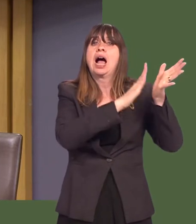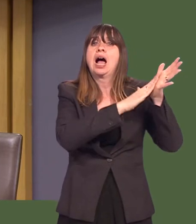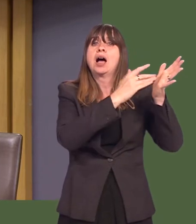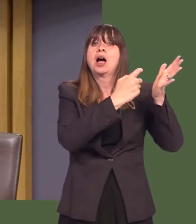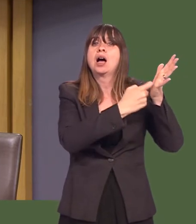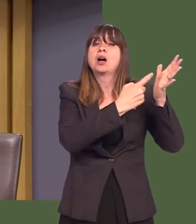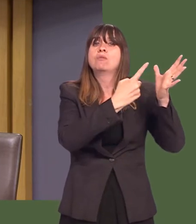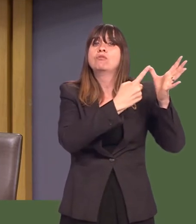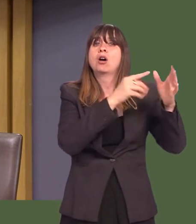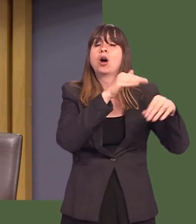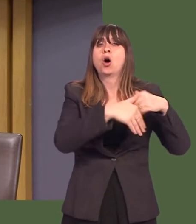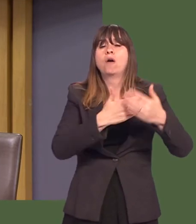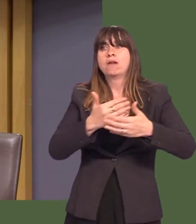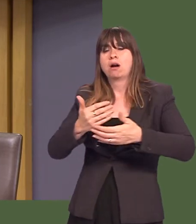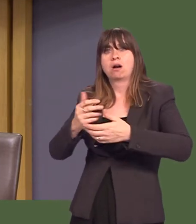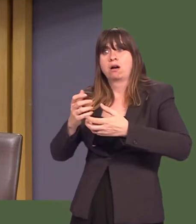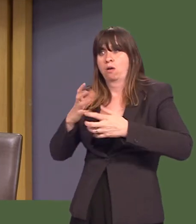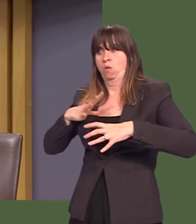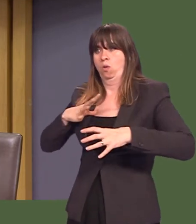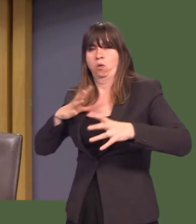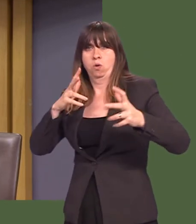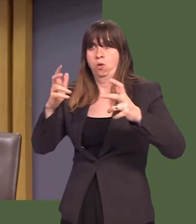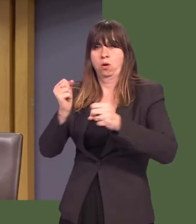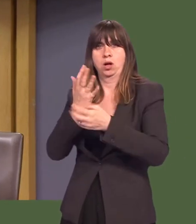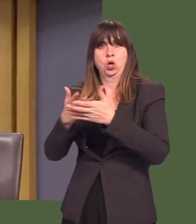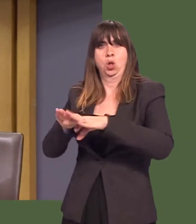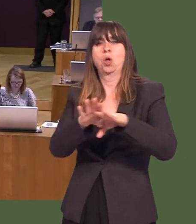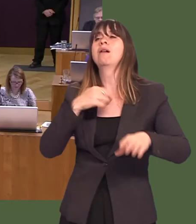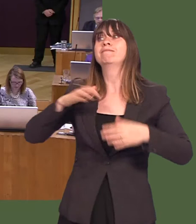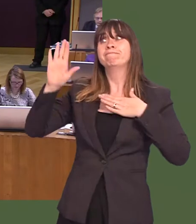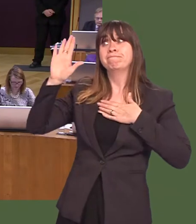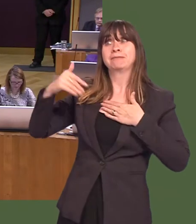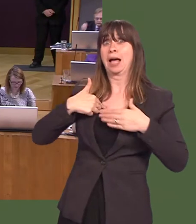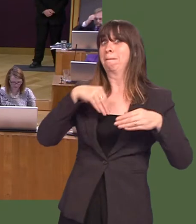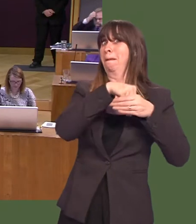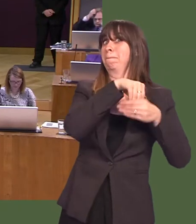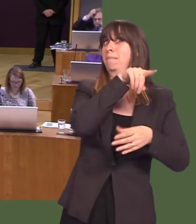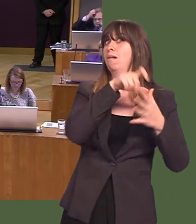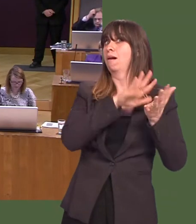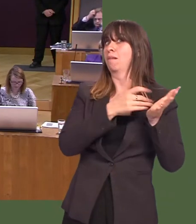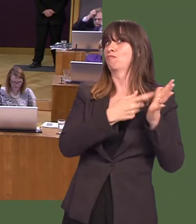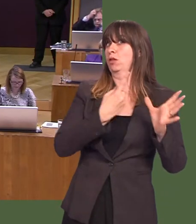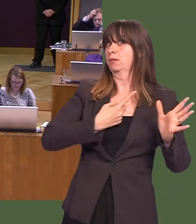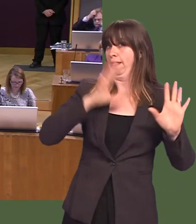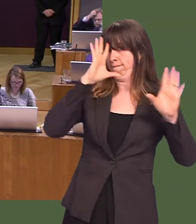for Real Ale, I believe, about how to protect community pubs. Carwyn Jones: I have to declare an interest as a CAMRA member at this point.